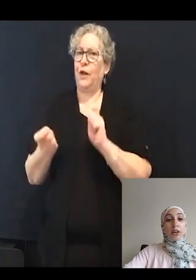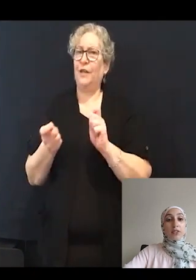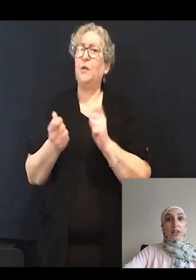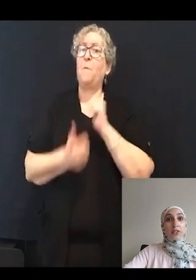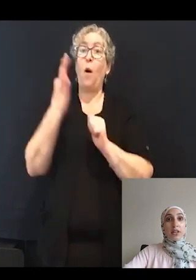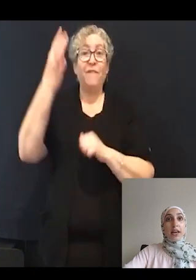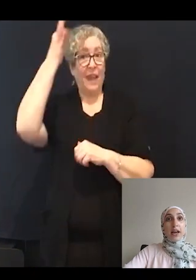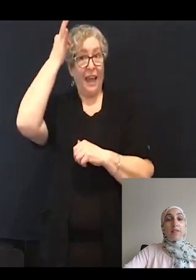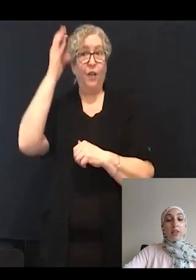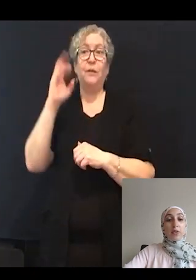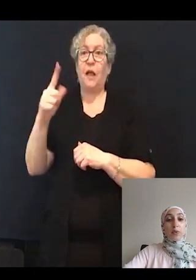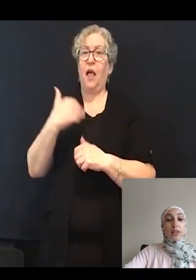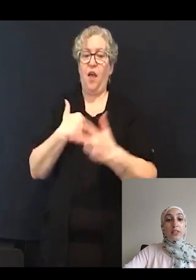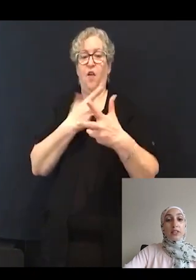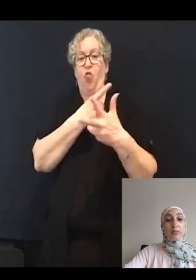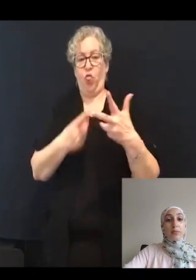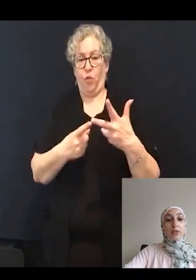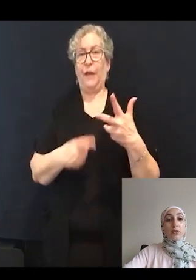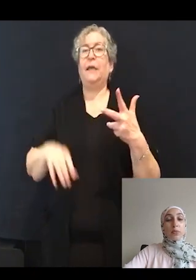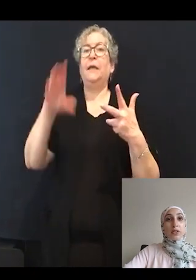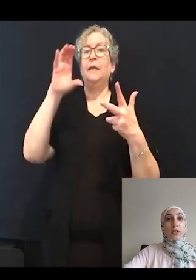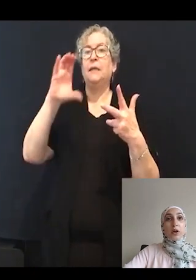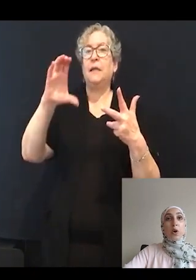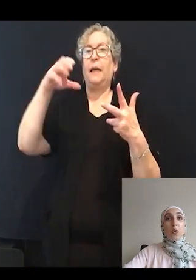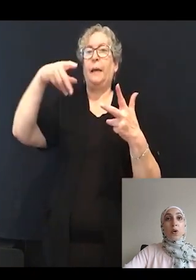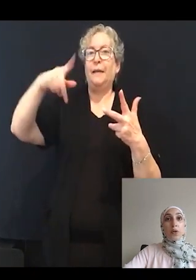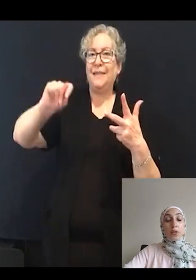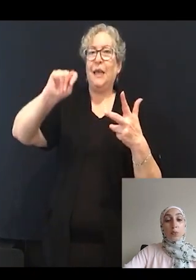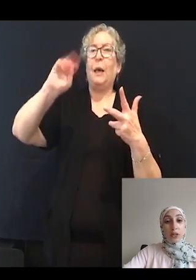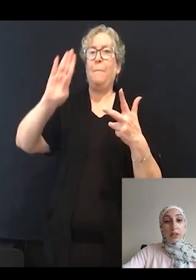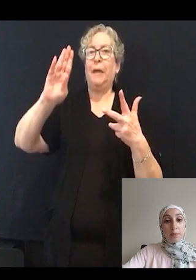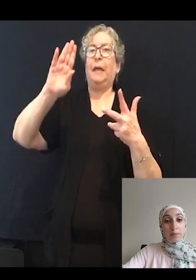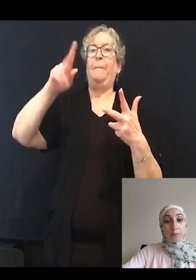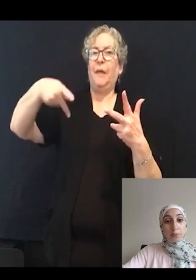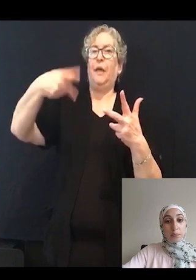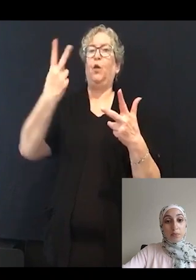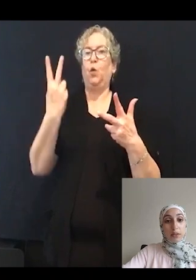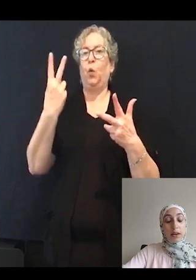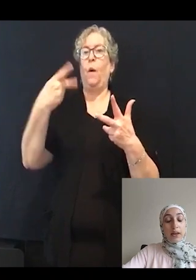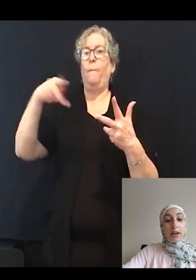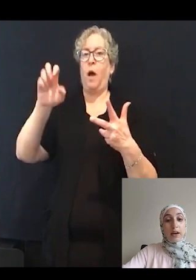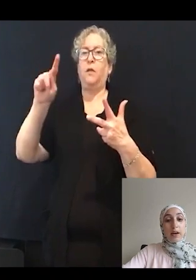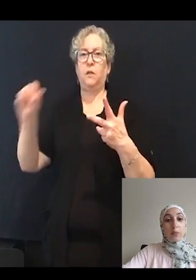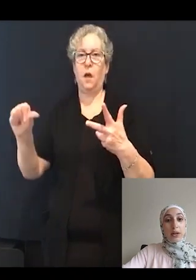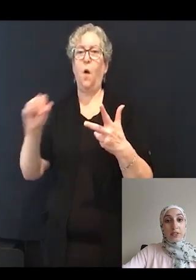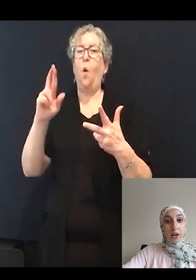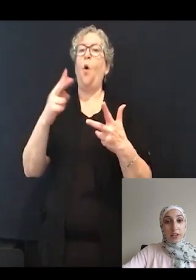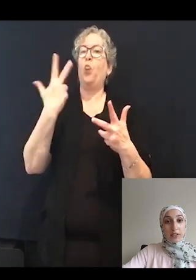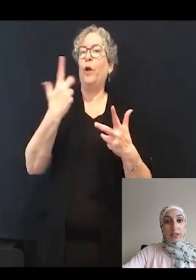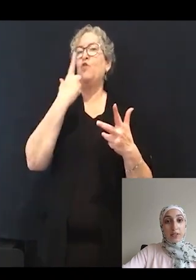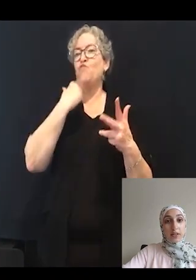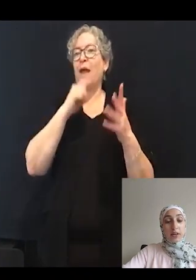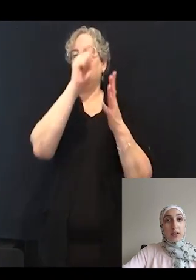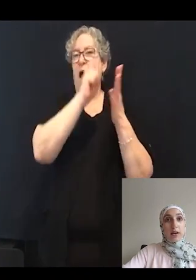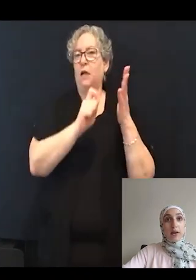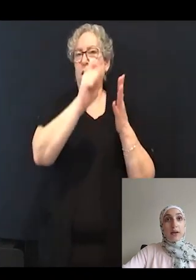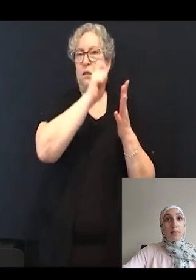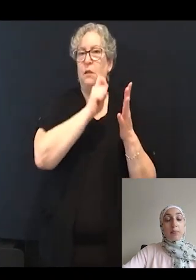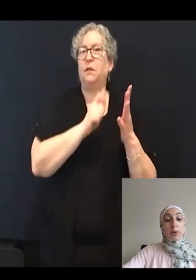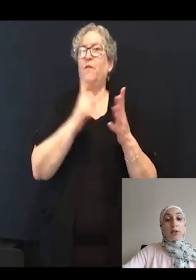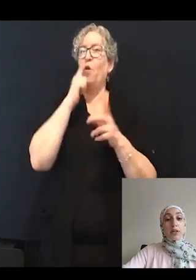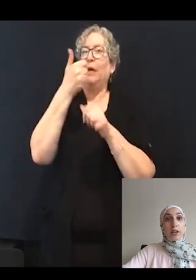have three CTBP2 to puncture or three red dots per hair cell.